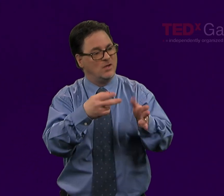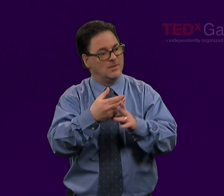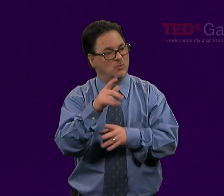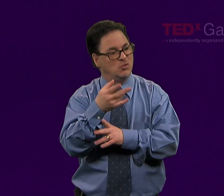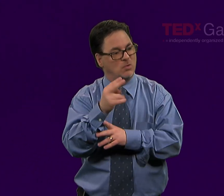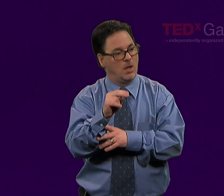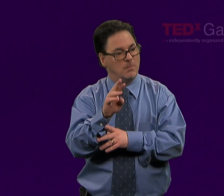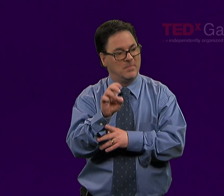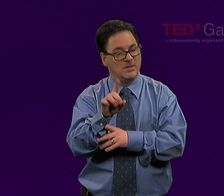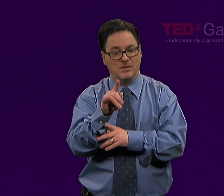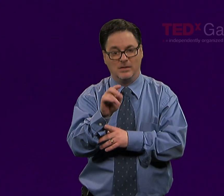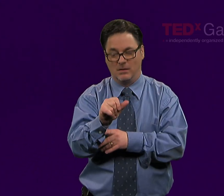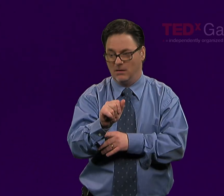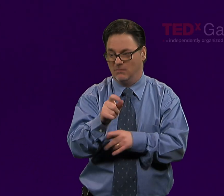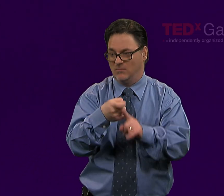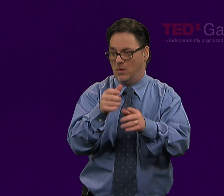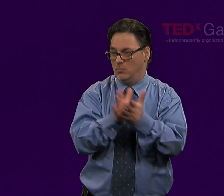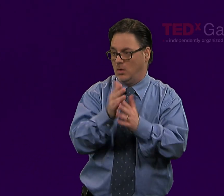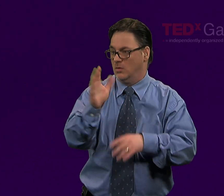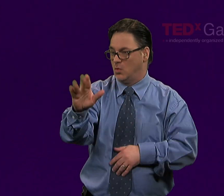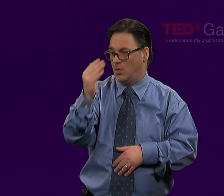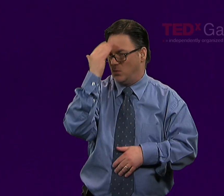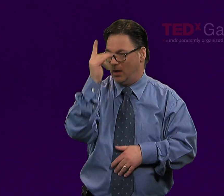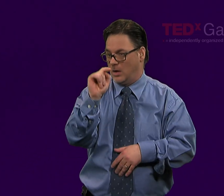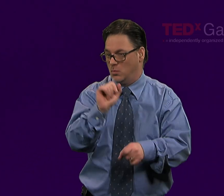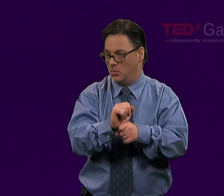John Medina's book "Brain rules" tells us